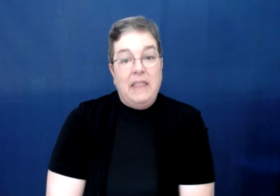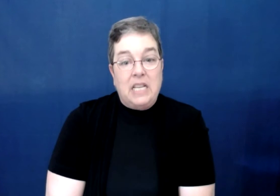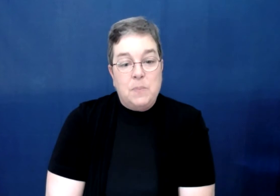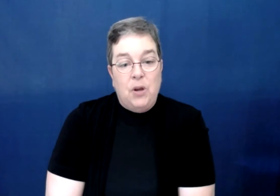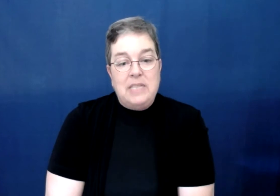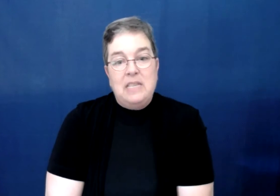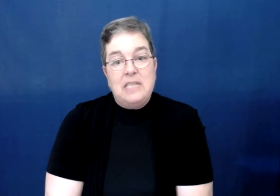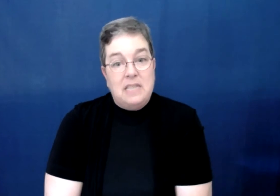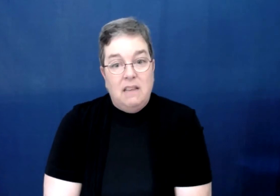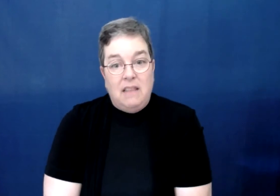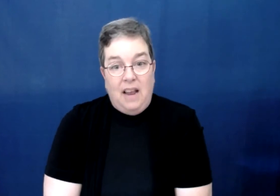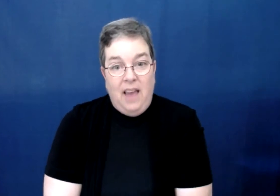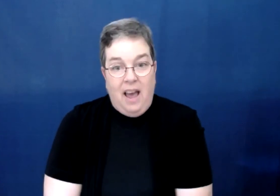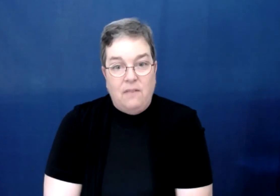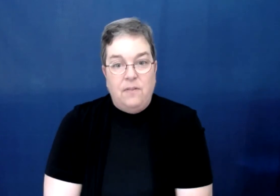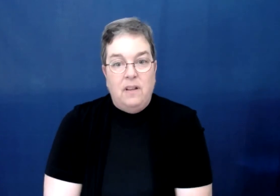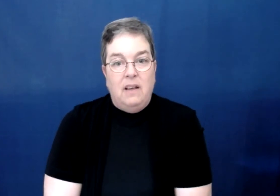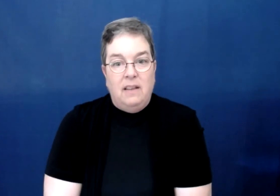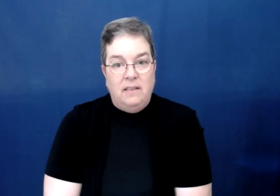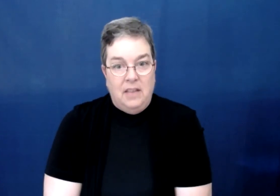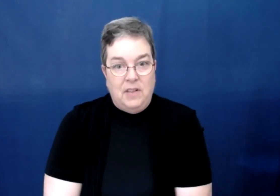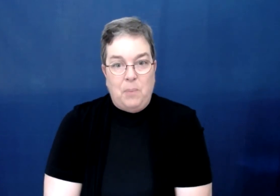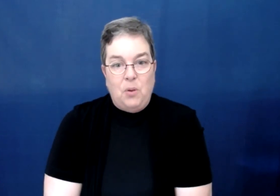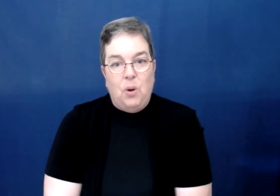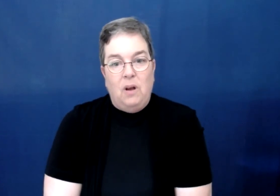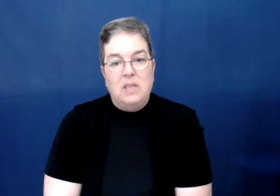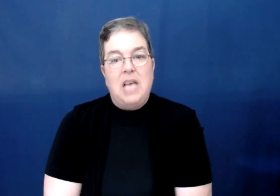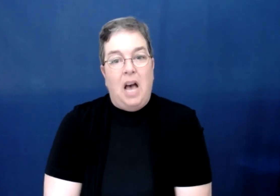The experiences that I have living in both worlds I